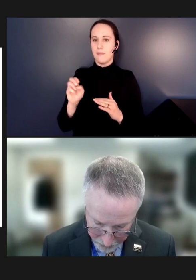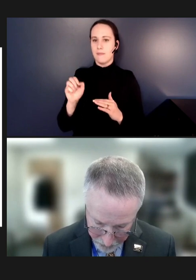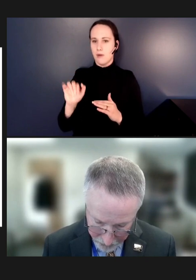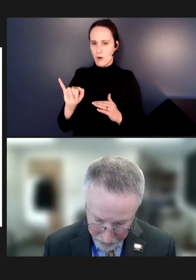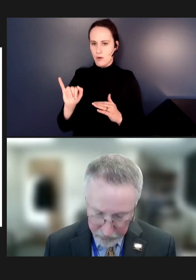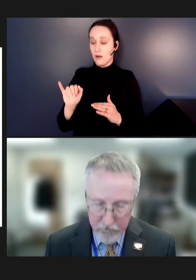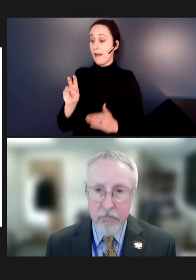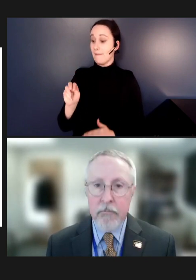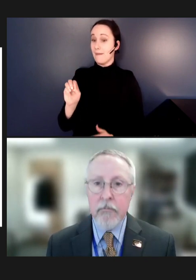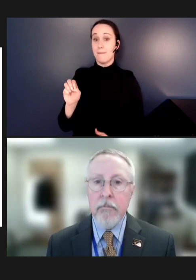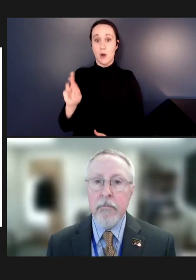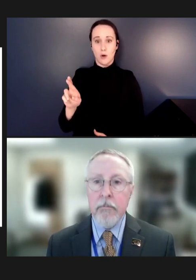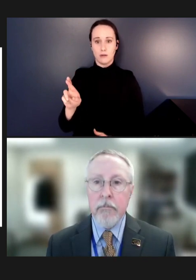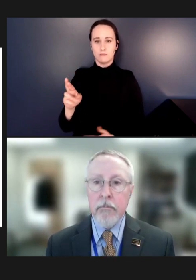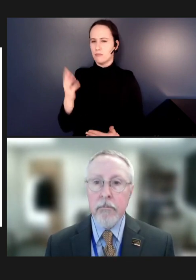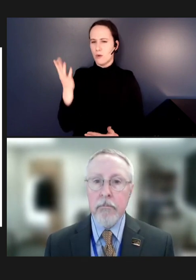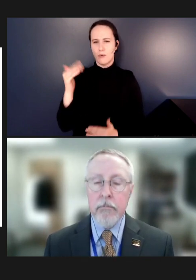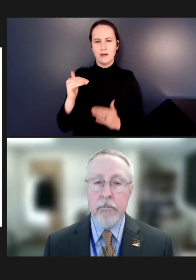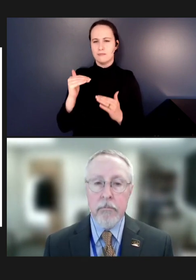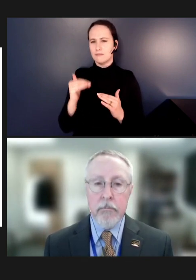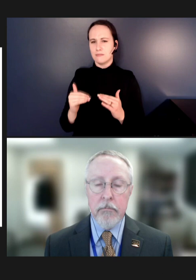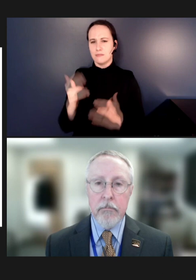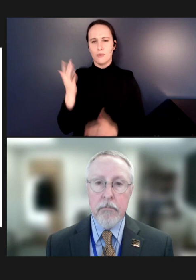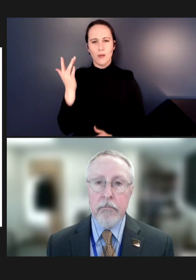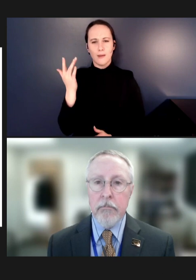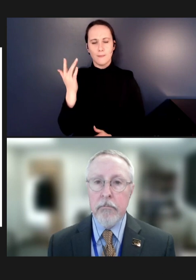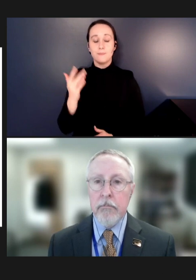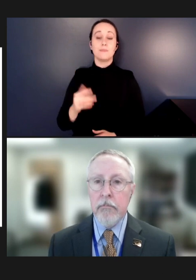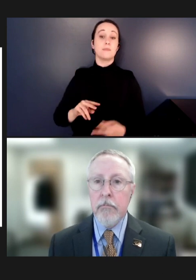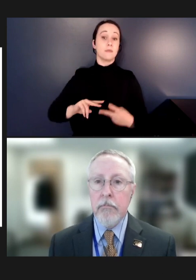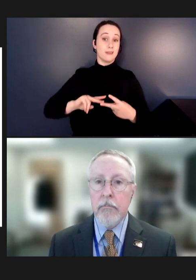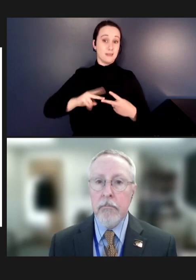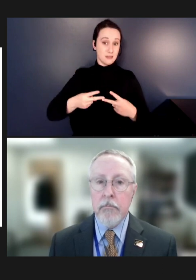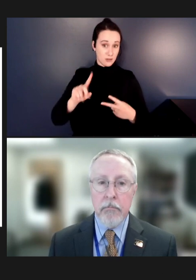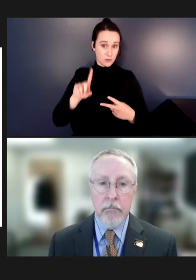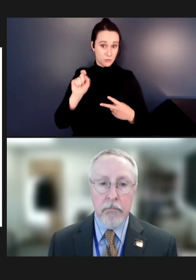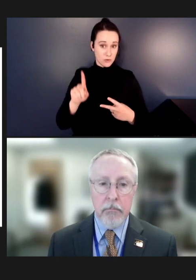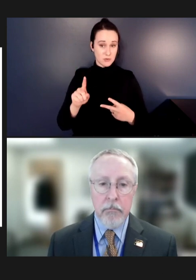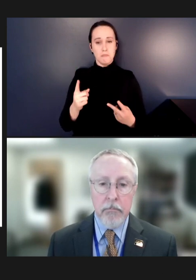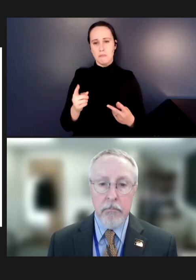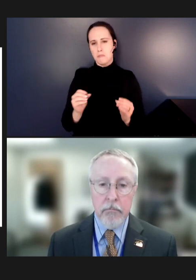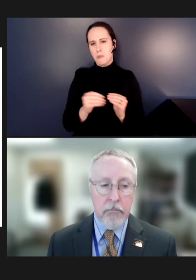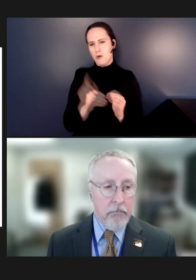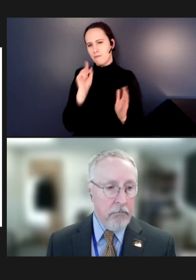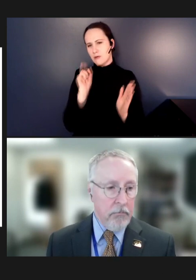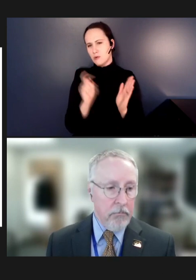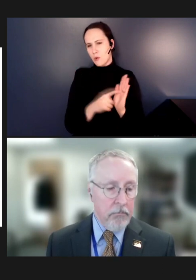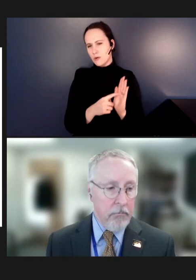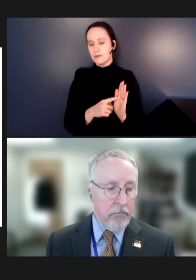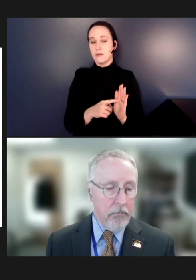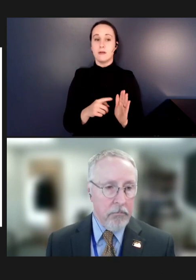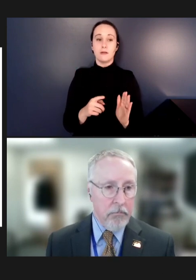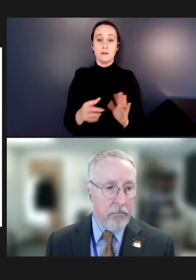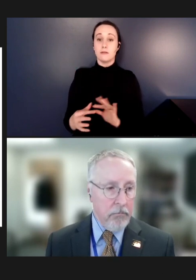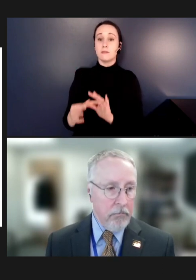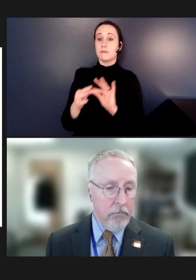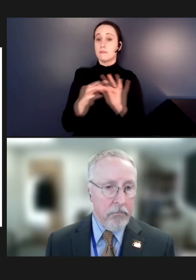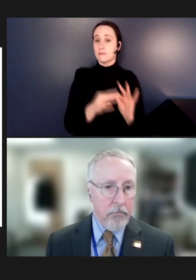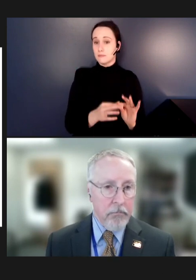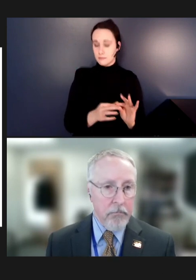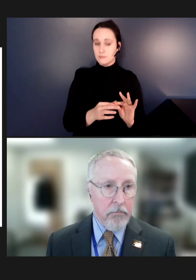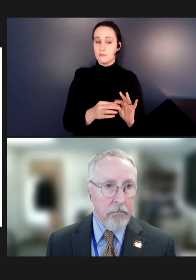And then the second question or observation would be, along with trying to raise immunization rates